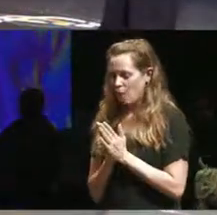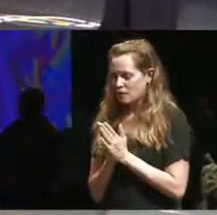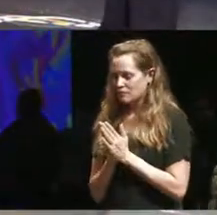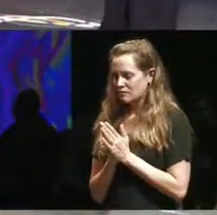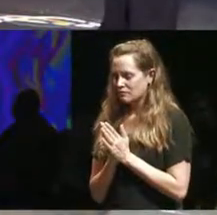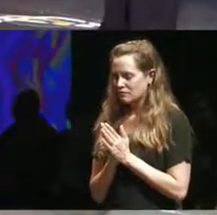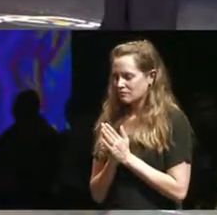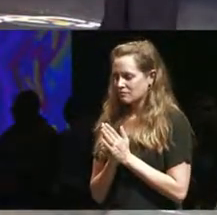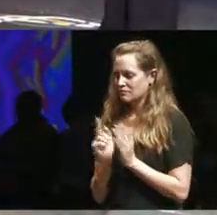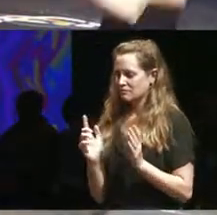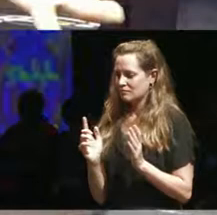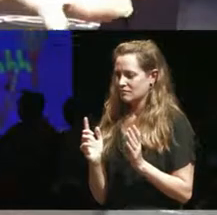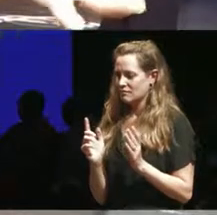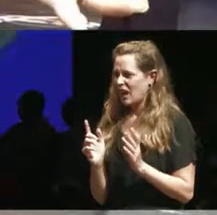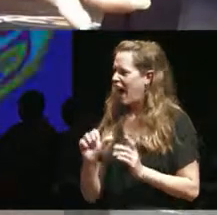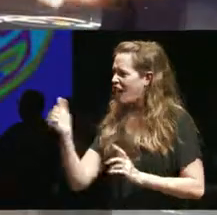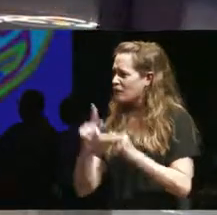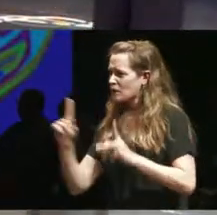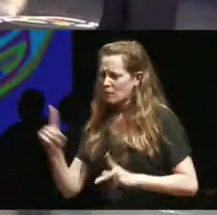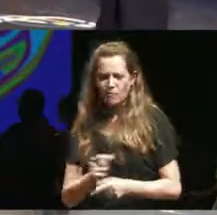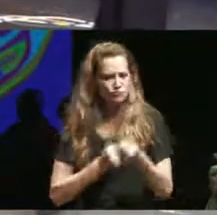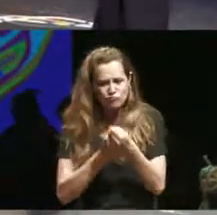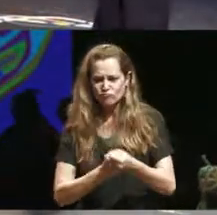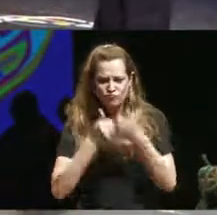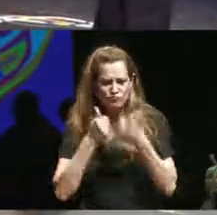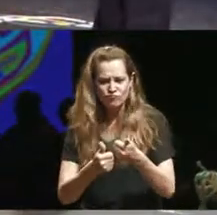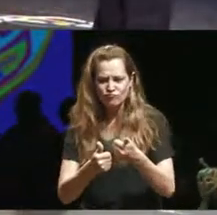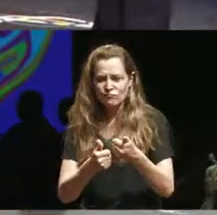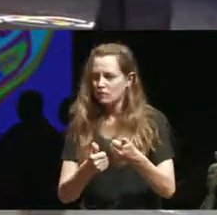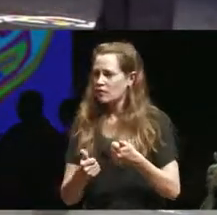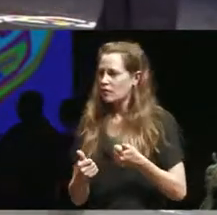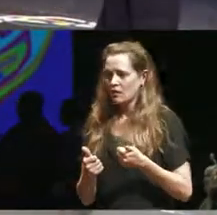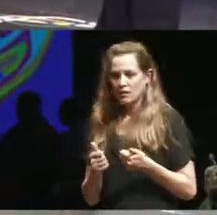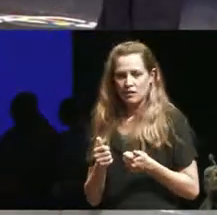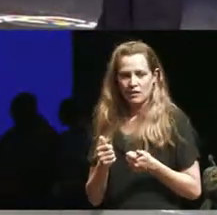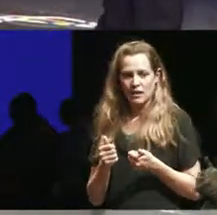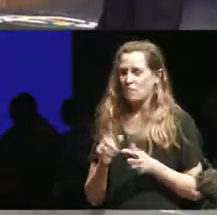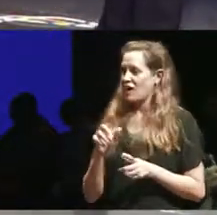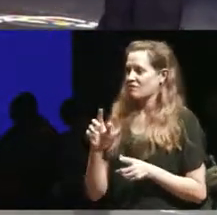other context they would be like you've got this but in that environment it's perfectly okay to be like you're probably not